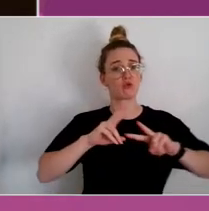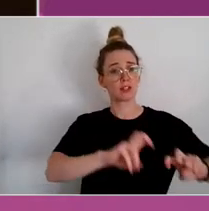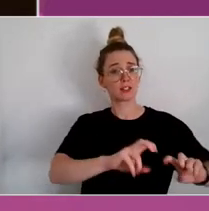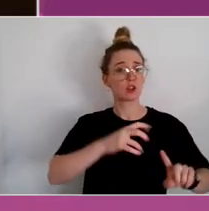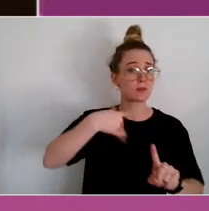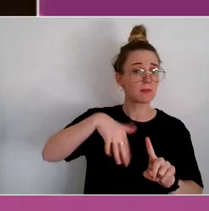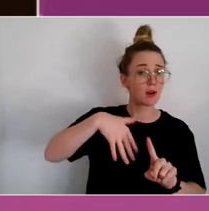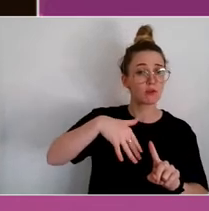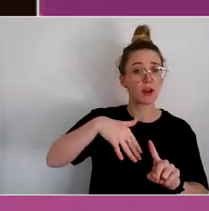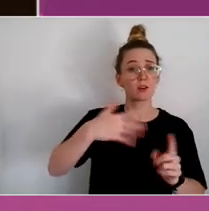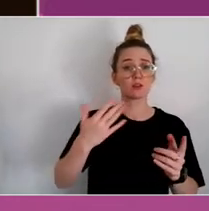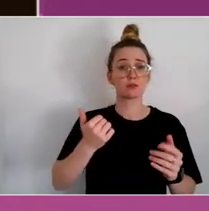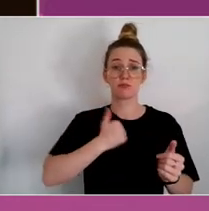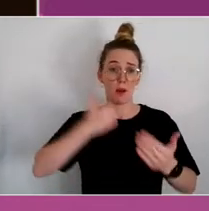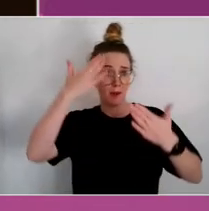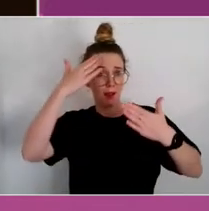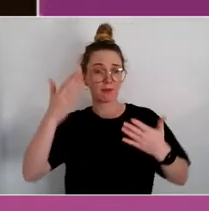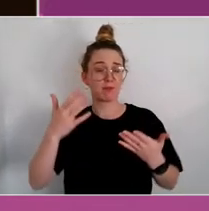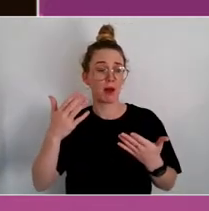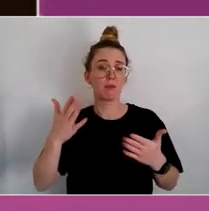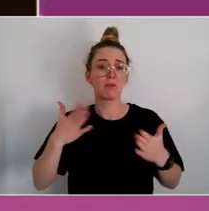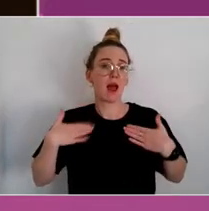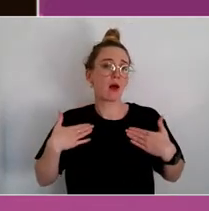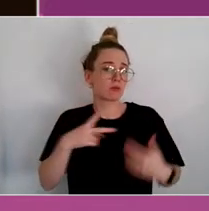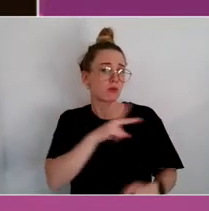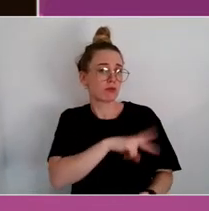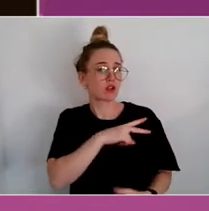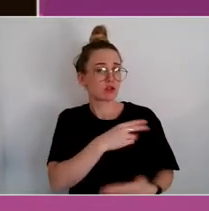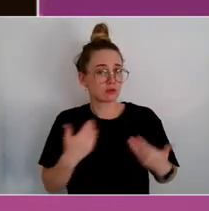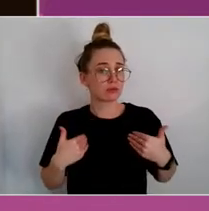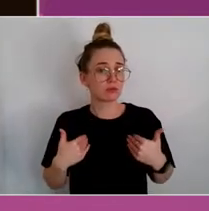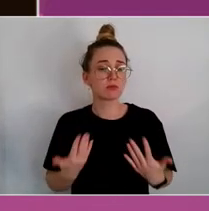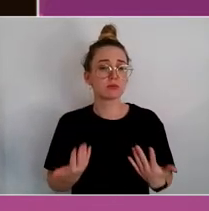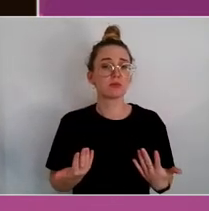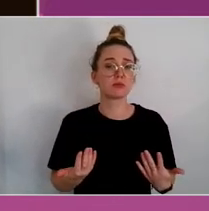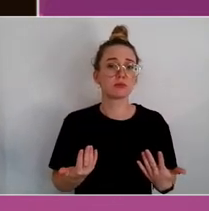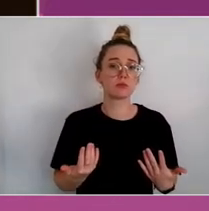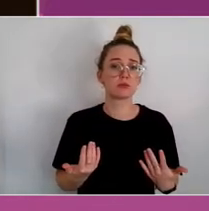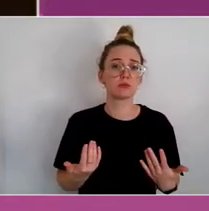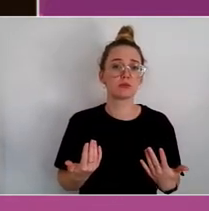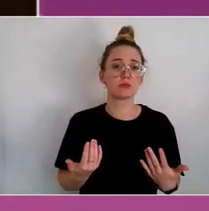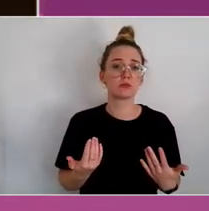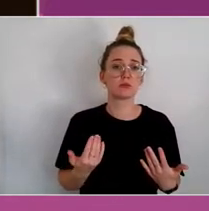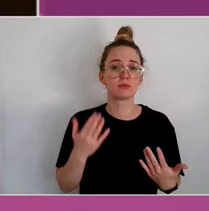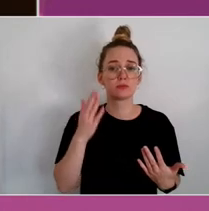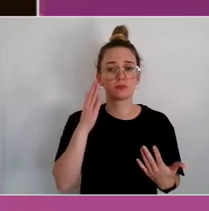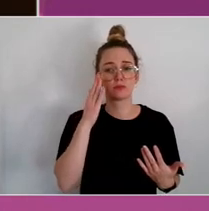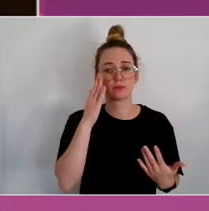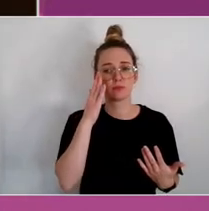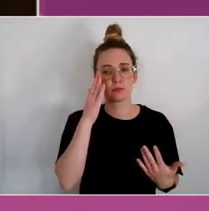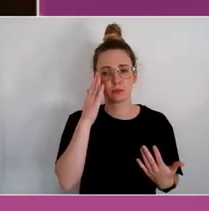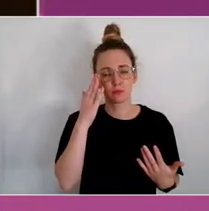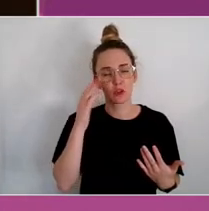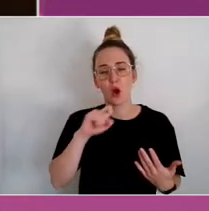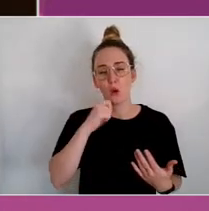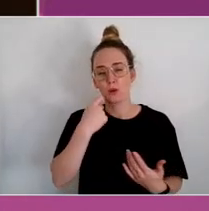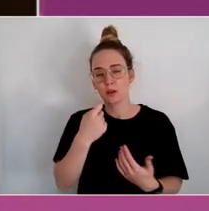being a health professional myself, and I will riff off what was said before, they want access.